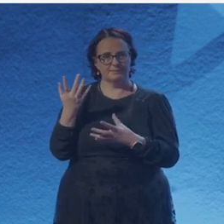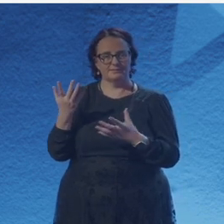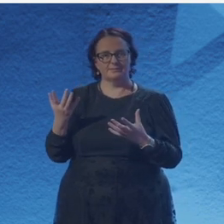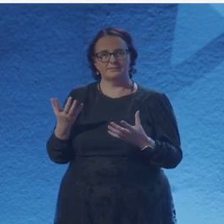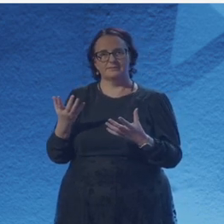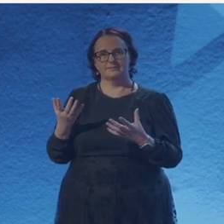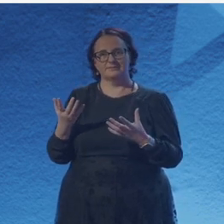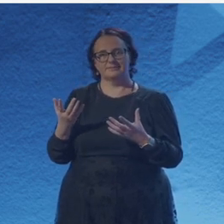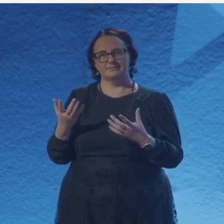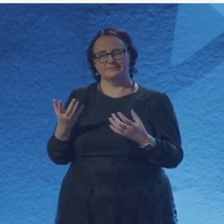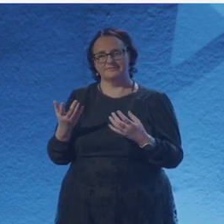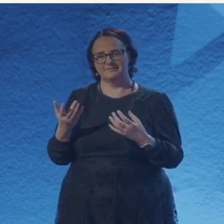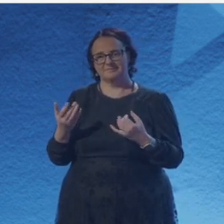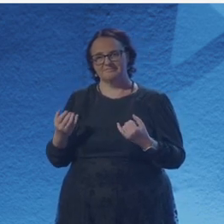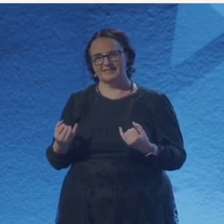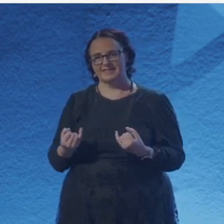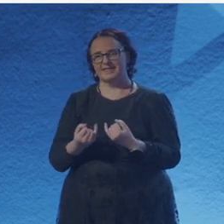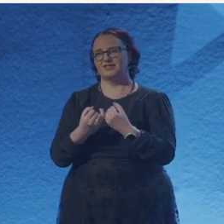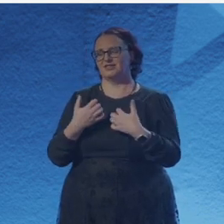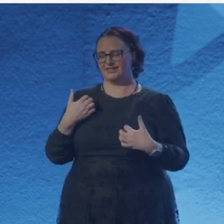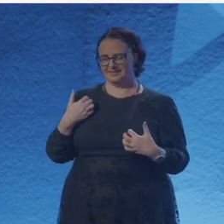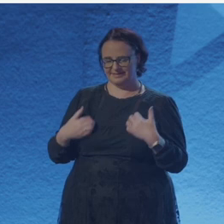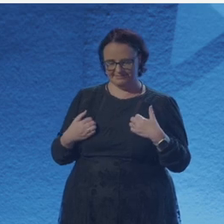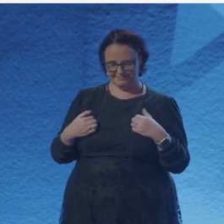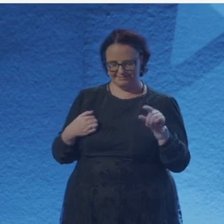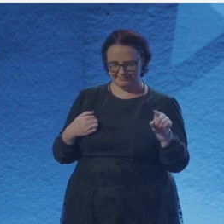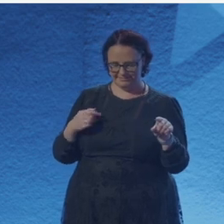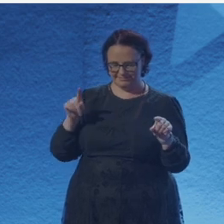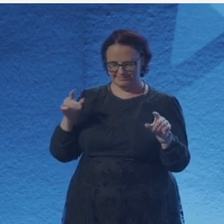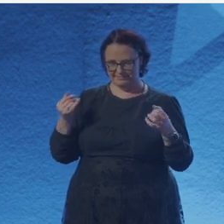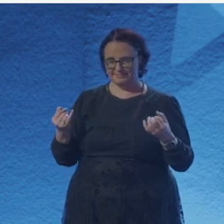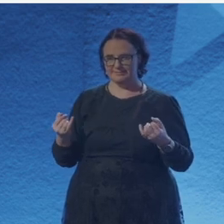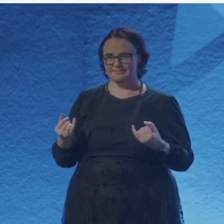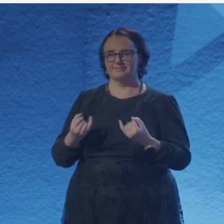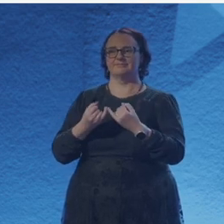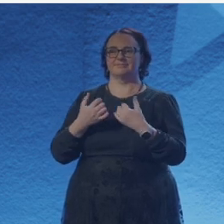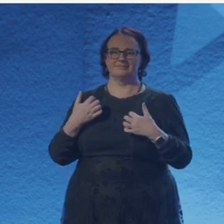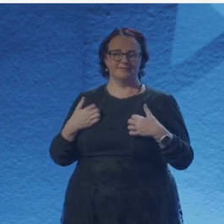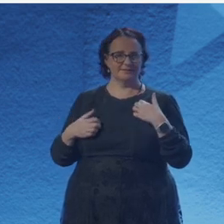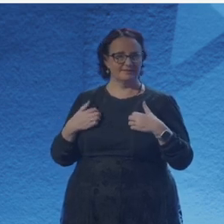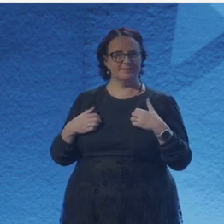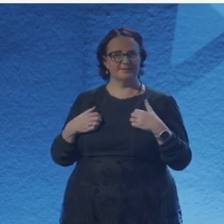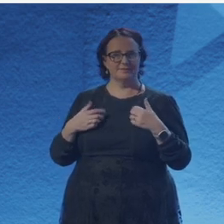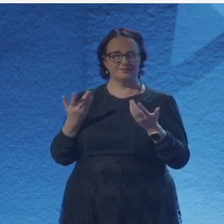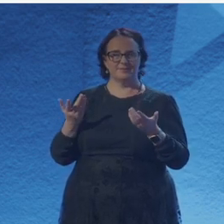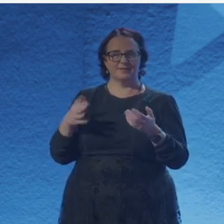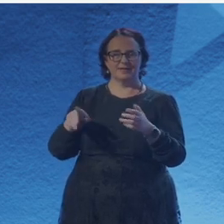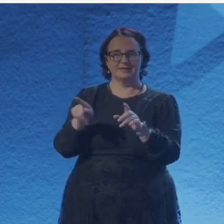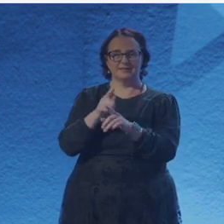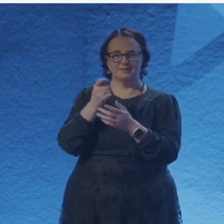and that's why I started doing poetry to kind of just really navigate my place in STEM, my place